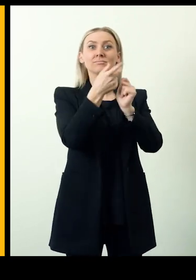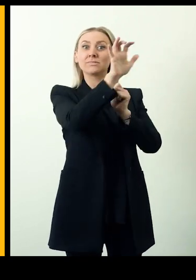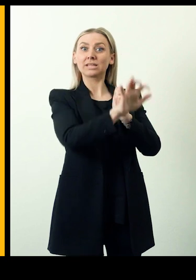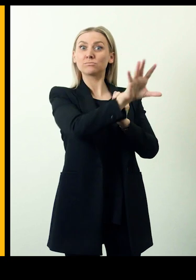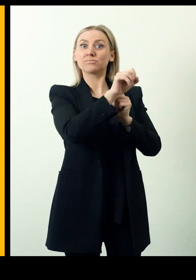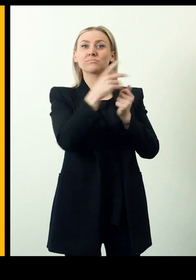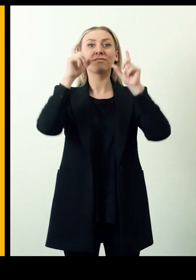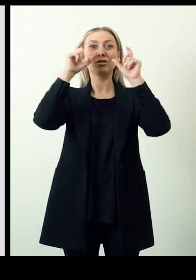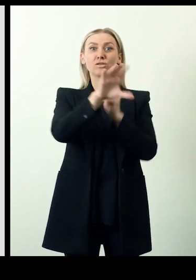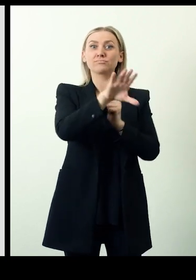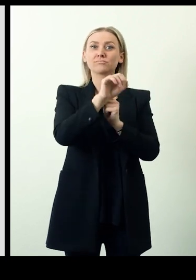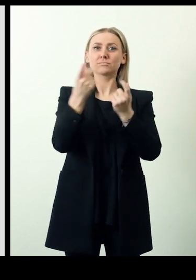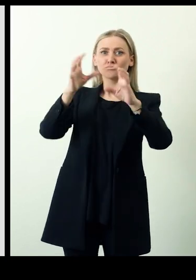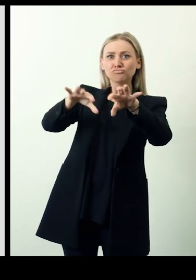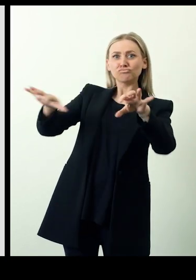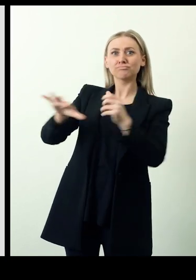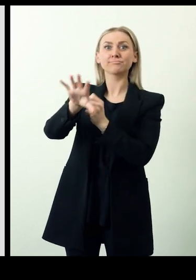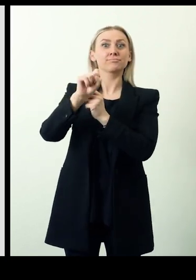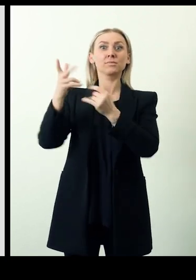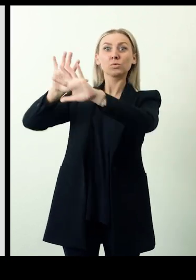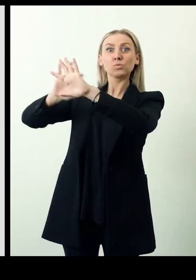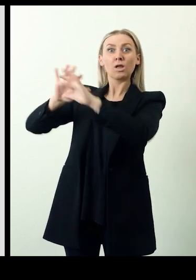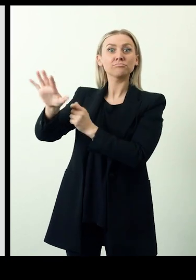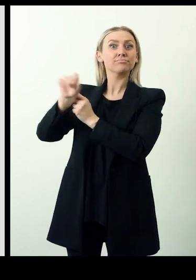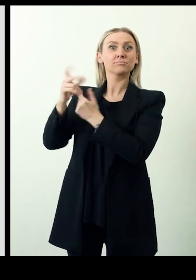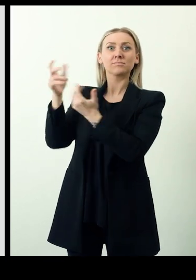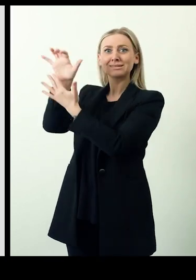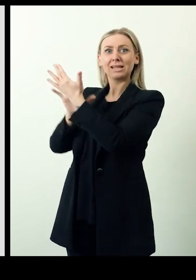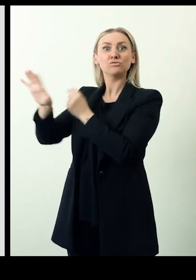printed text, handwriting and provide barcode or QR code recognition.